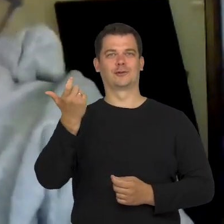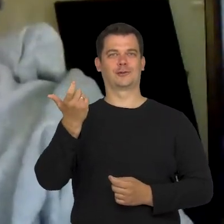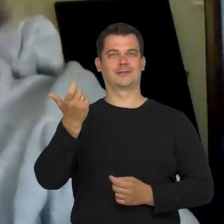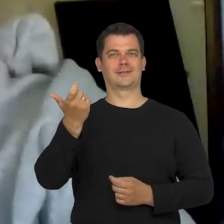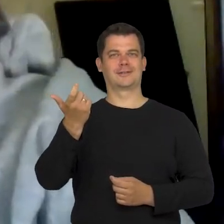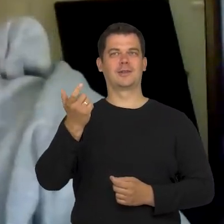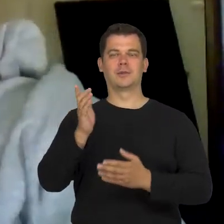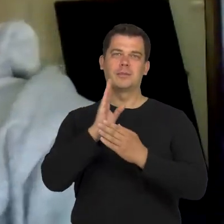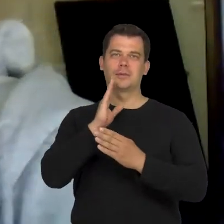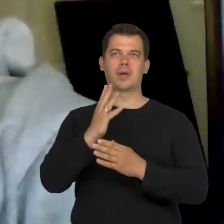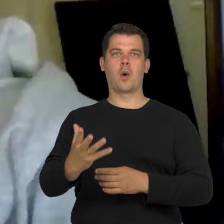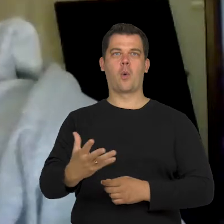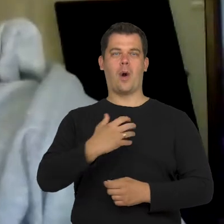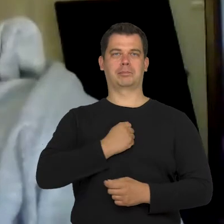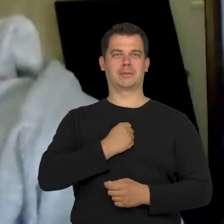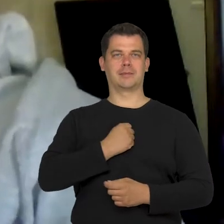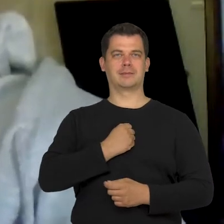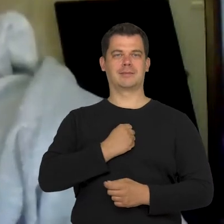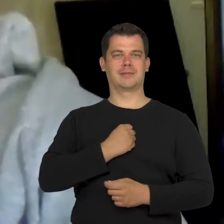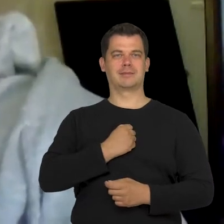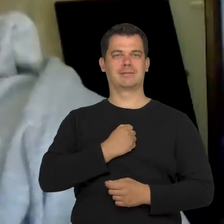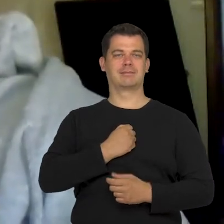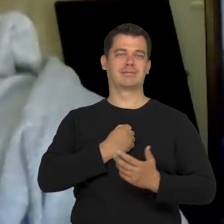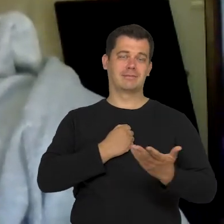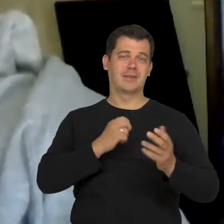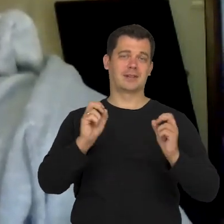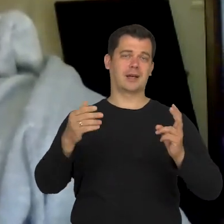catches your attention so that you could see it. That was my case.